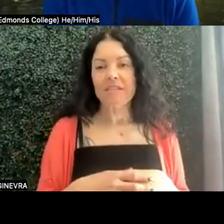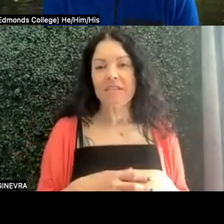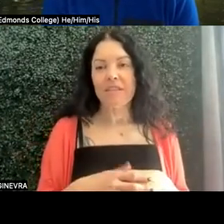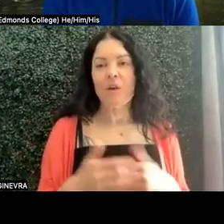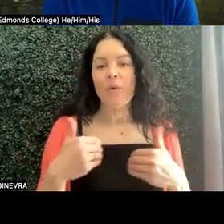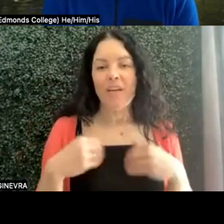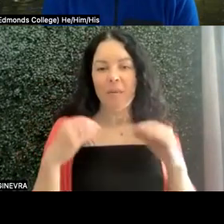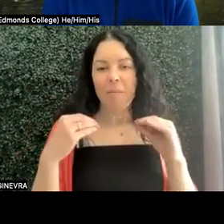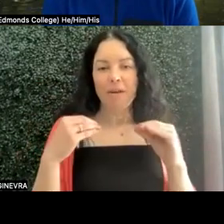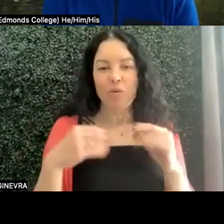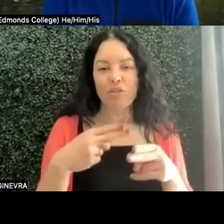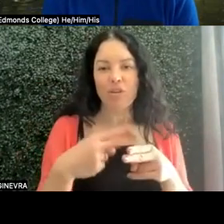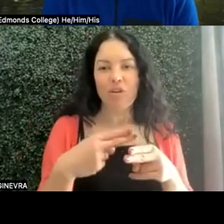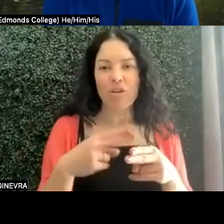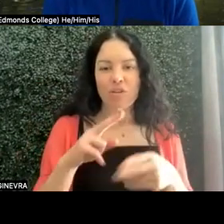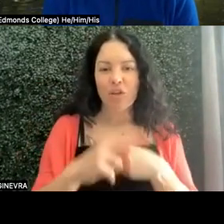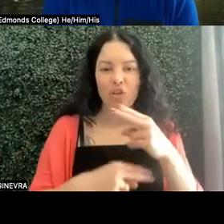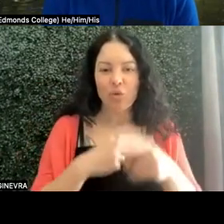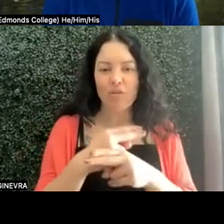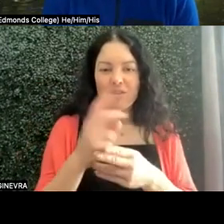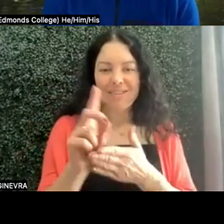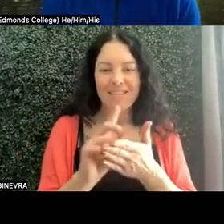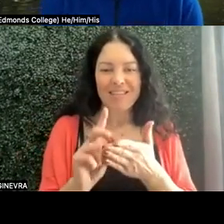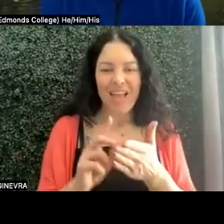called universal design in learning, UDL.